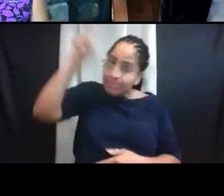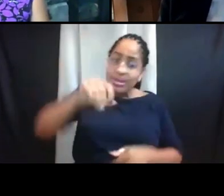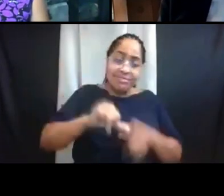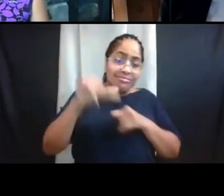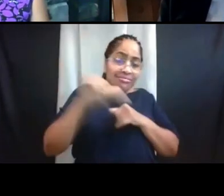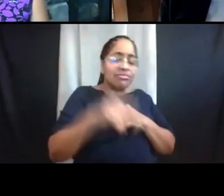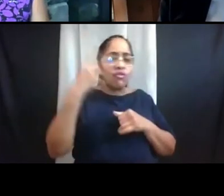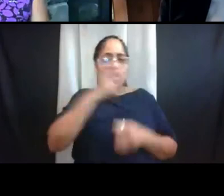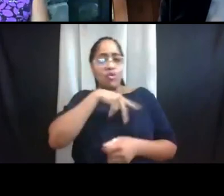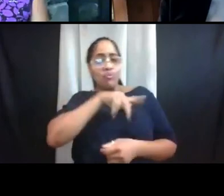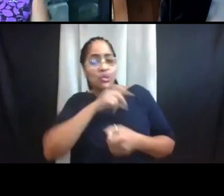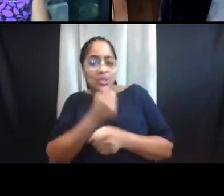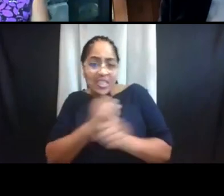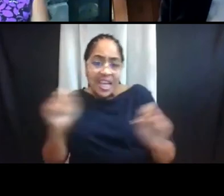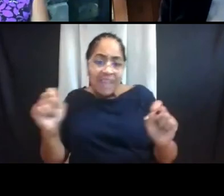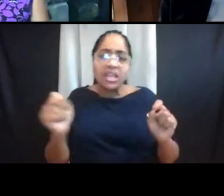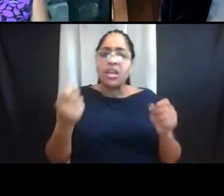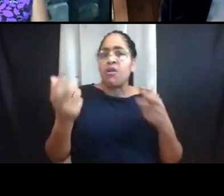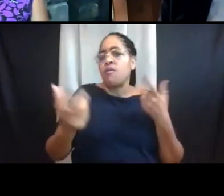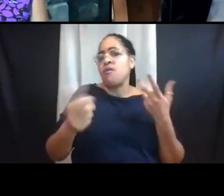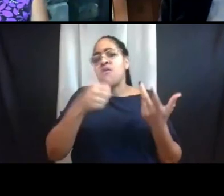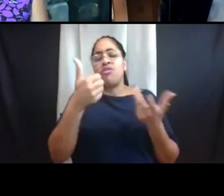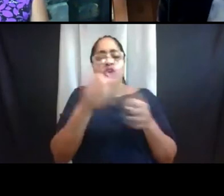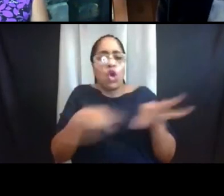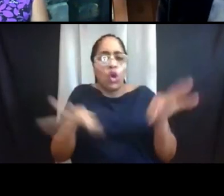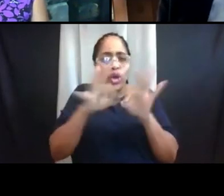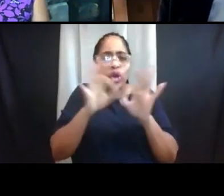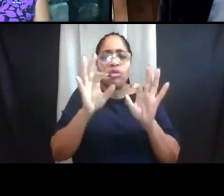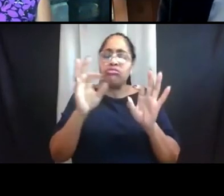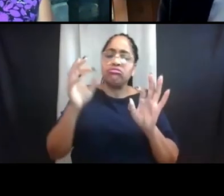that may be critically important. We'll also provide housing for RAs,